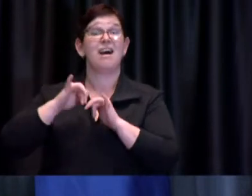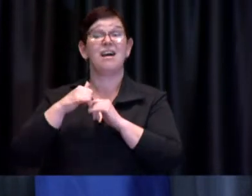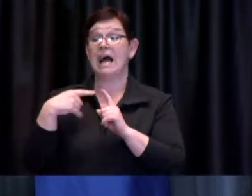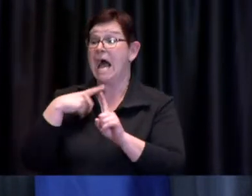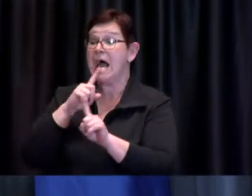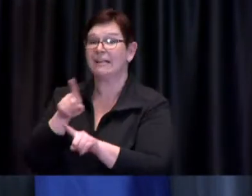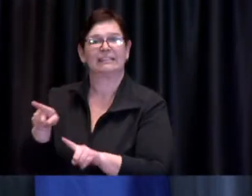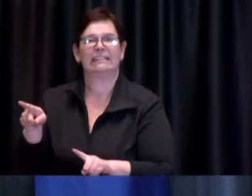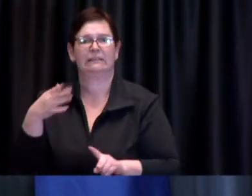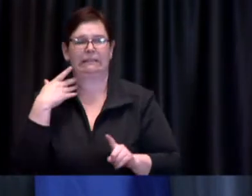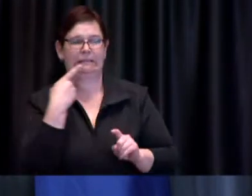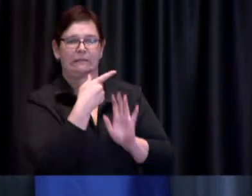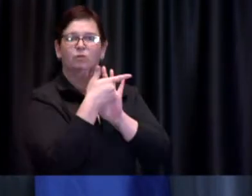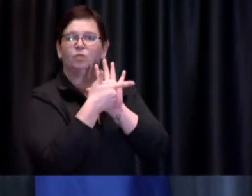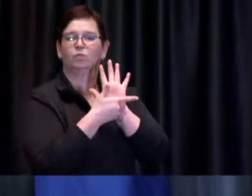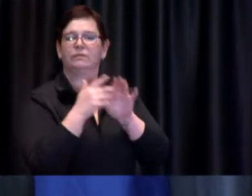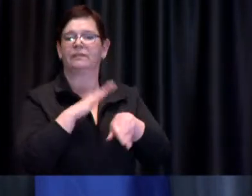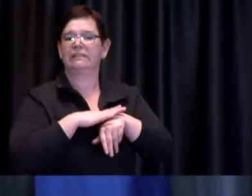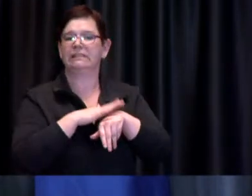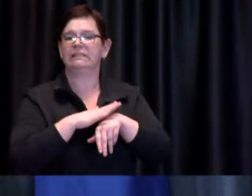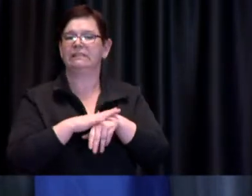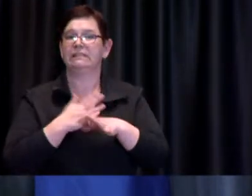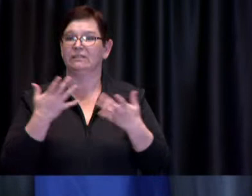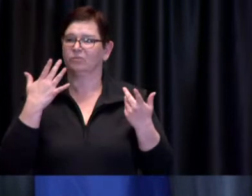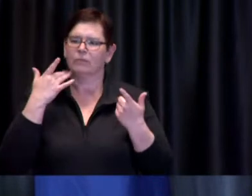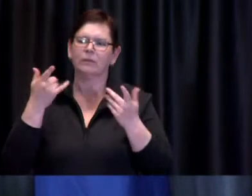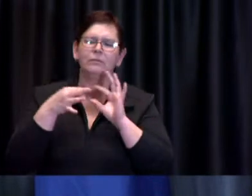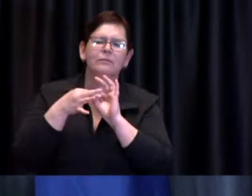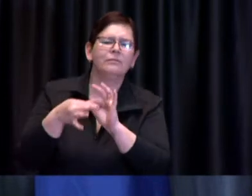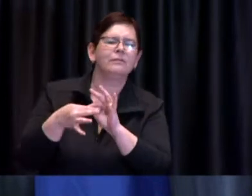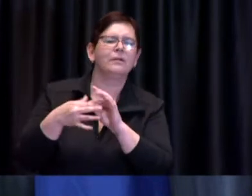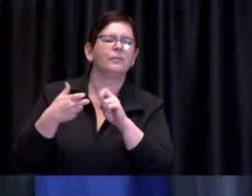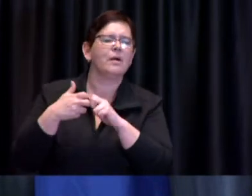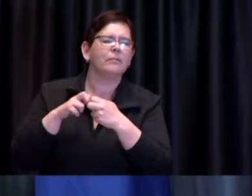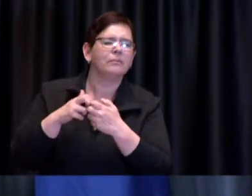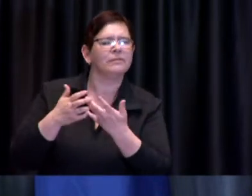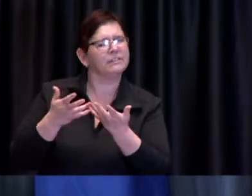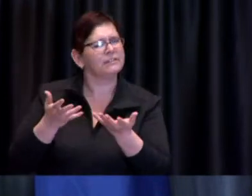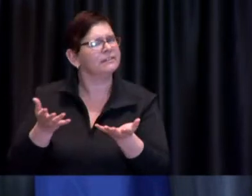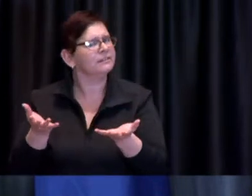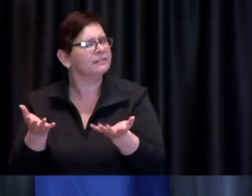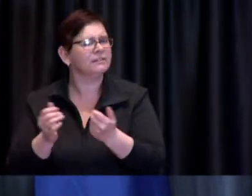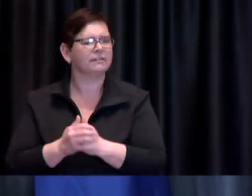but as far as i understand it and again uh this is the interpretation of legal uh or